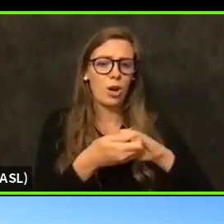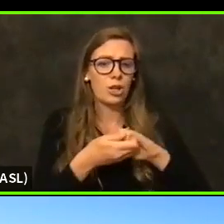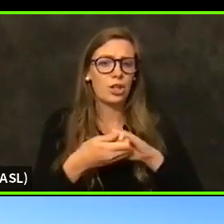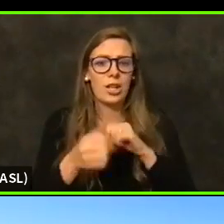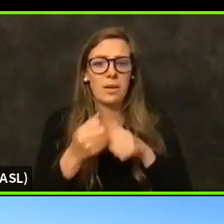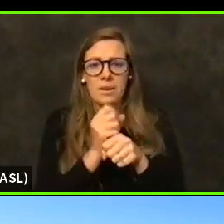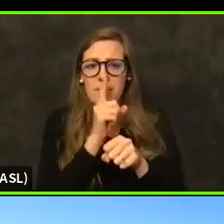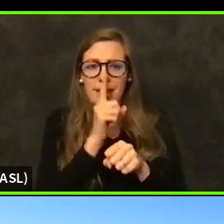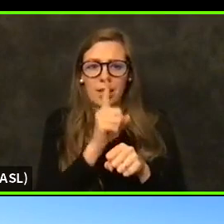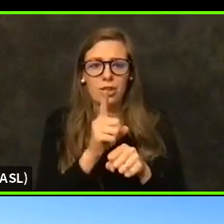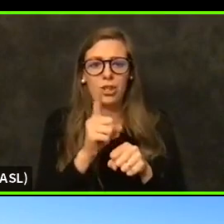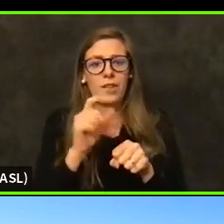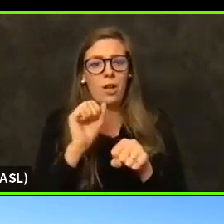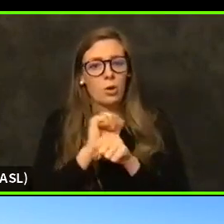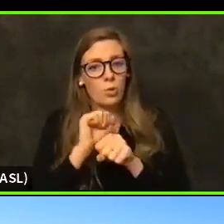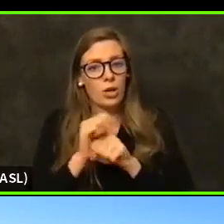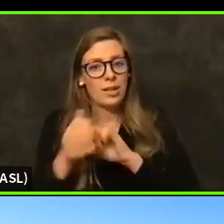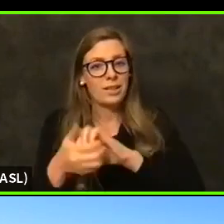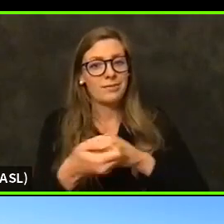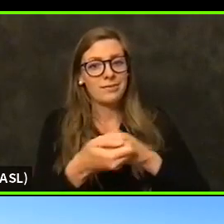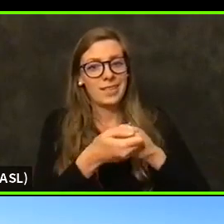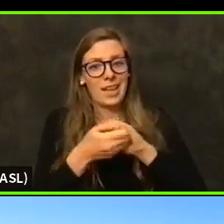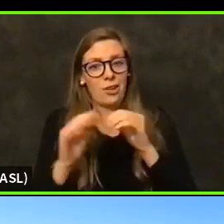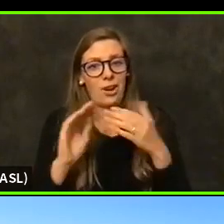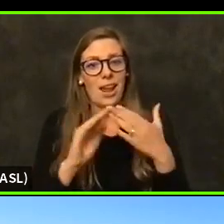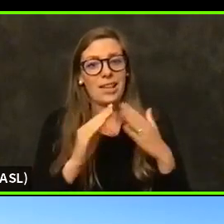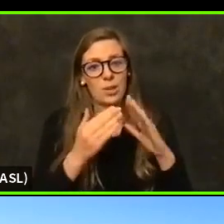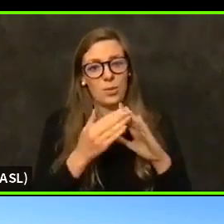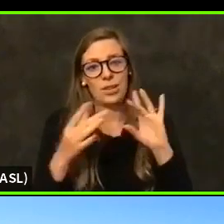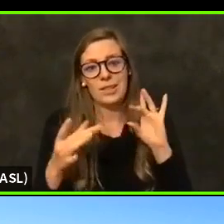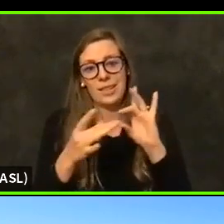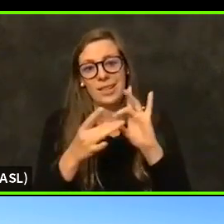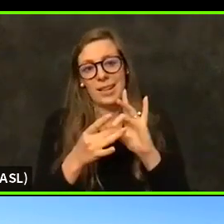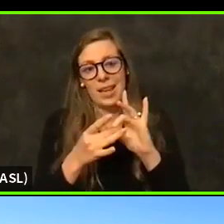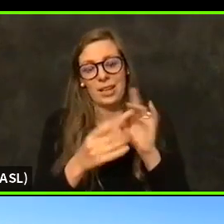we are really working together as a community to to connect to the most